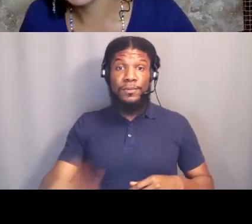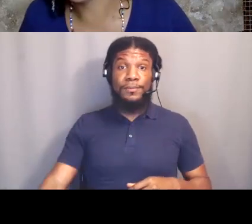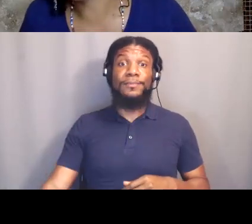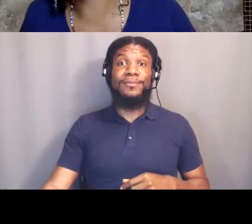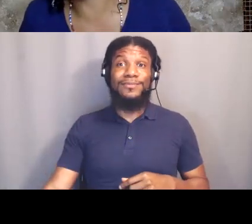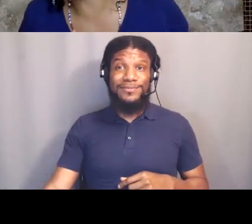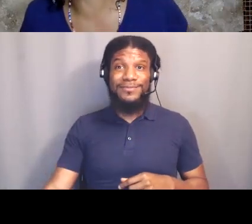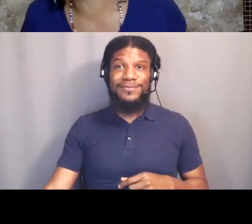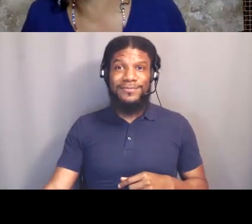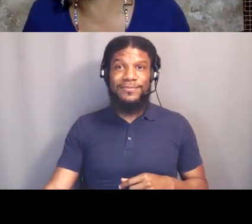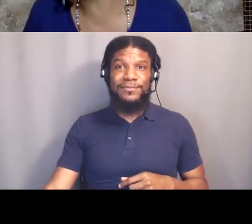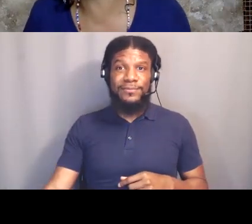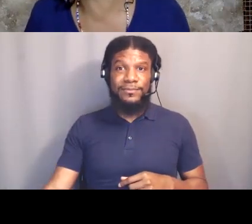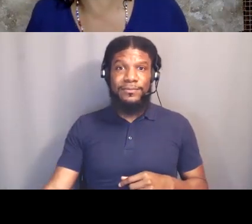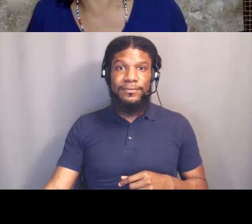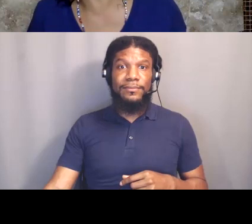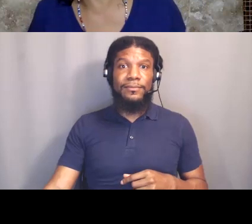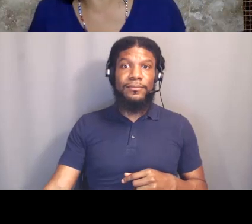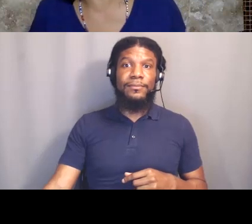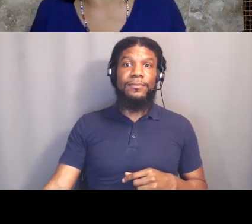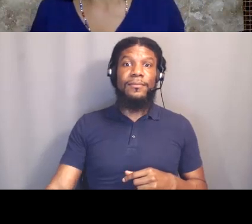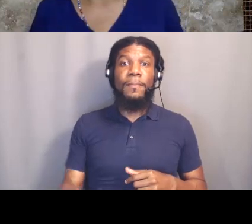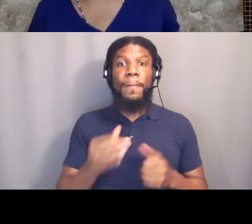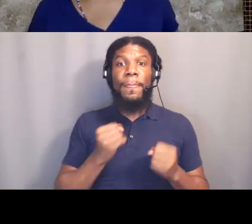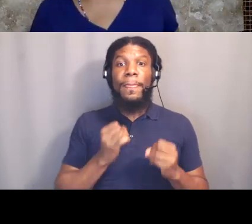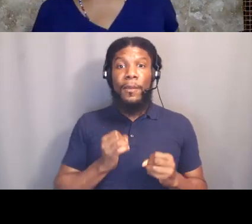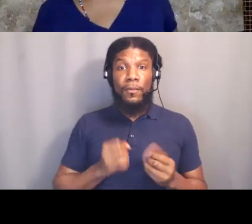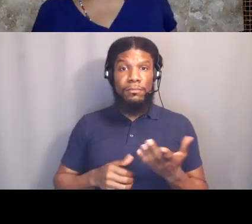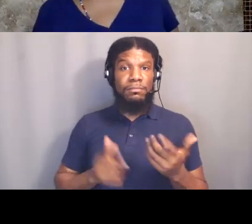And so it's really, really important that we understand